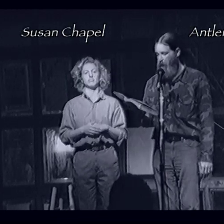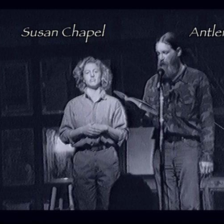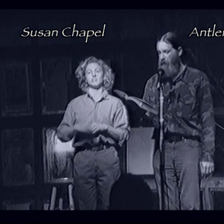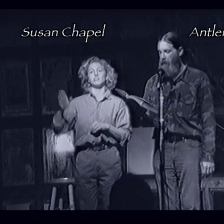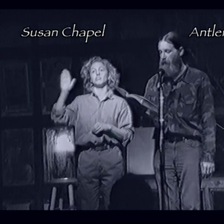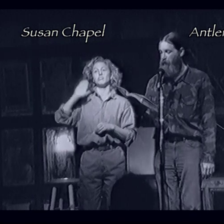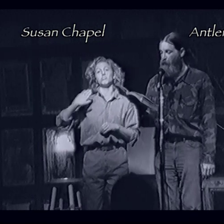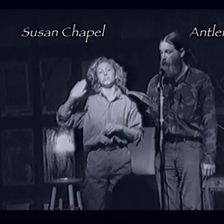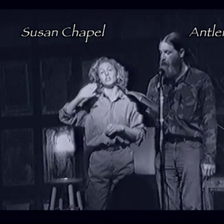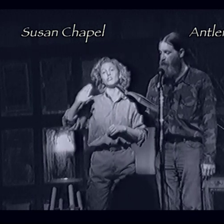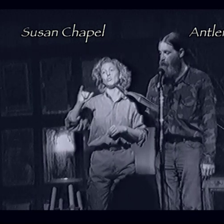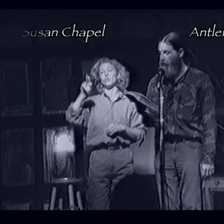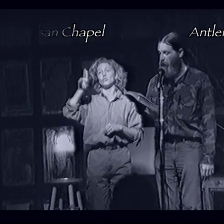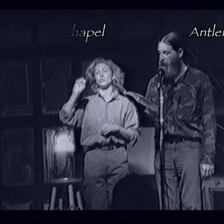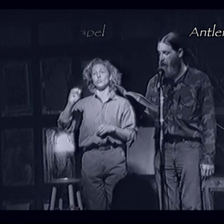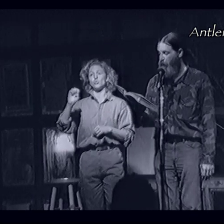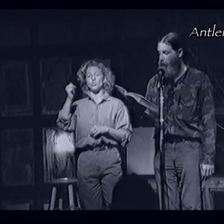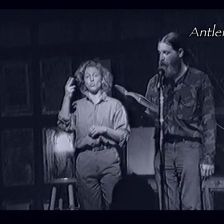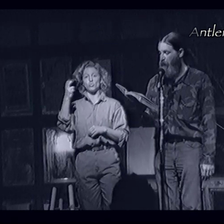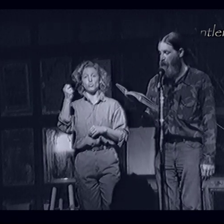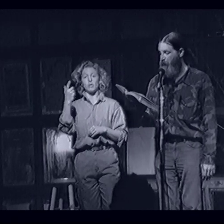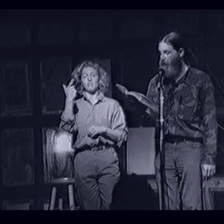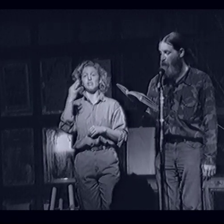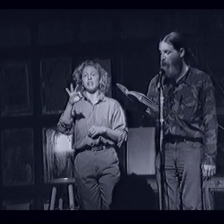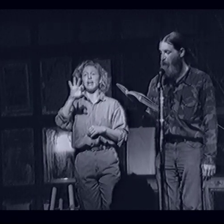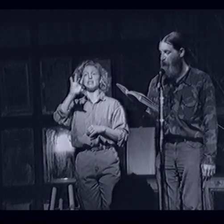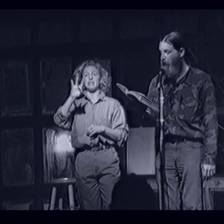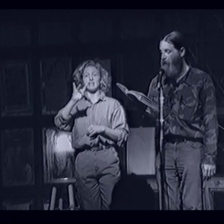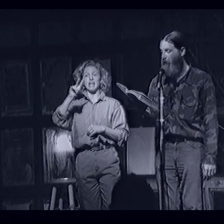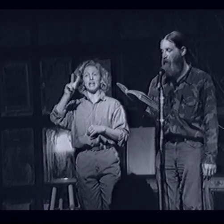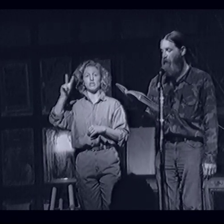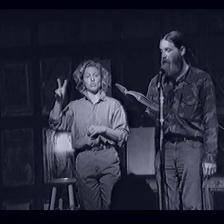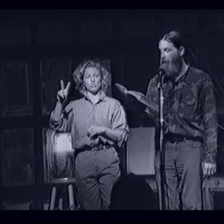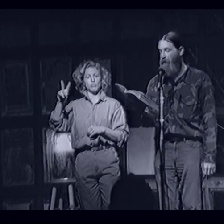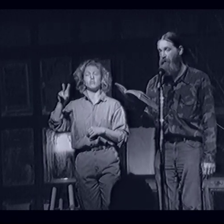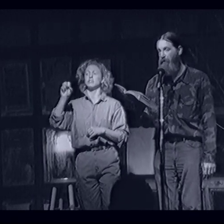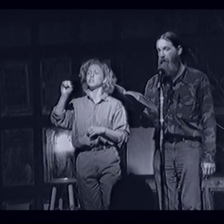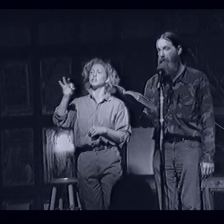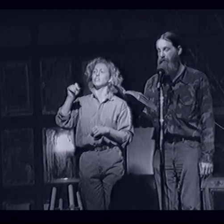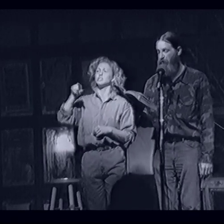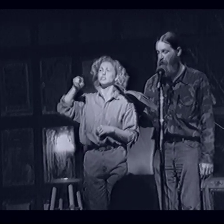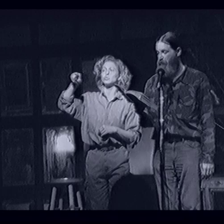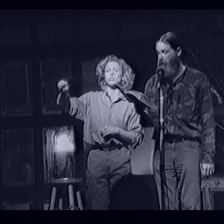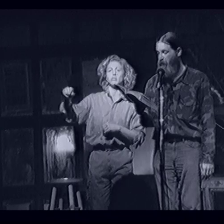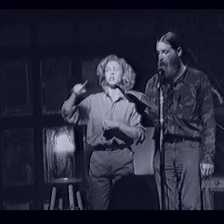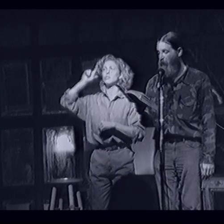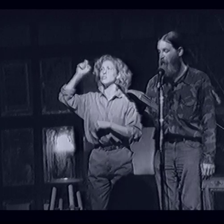In the green reflecting pool of a small park facing San Francisco City Hall